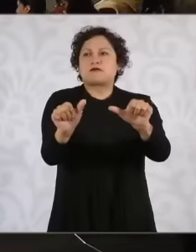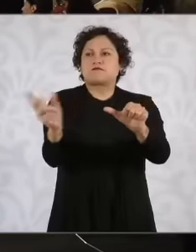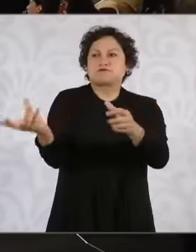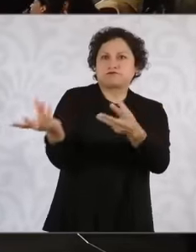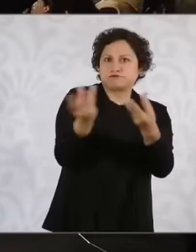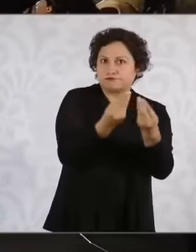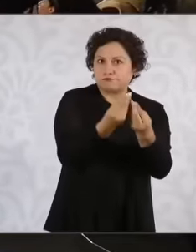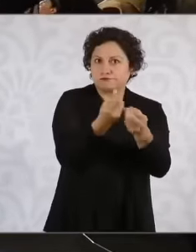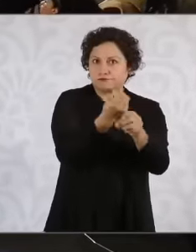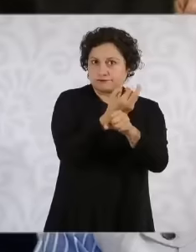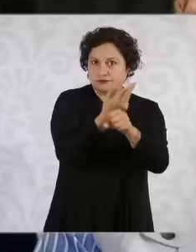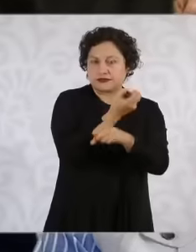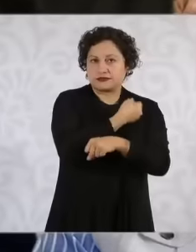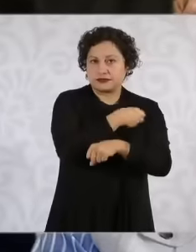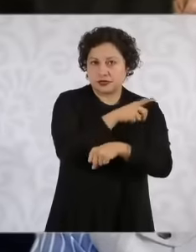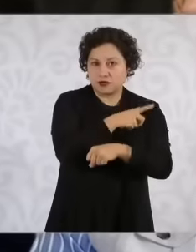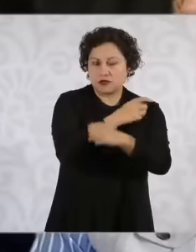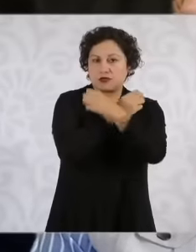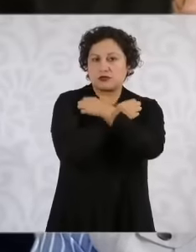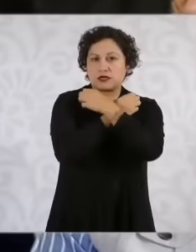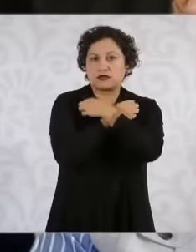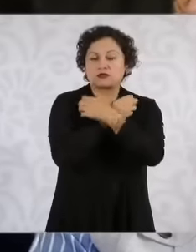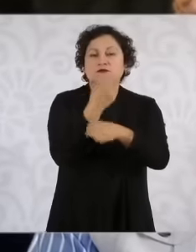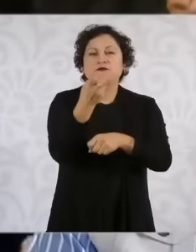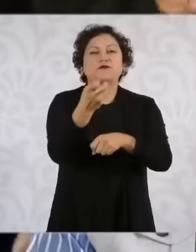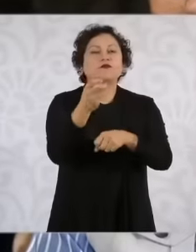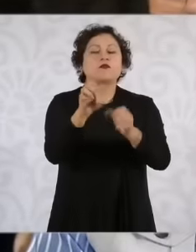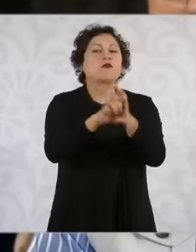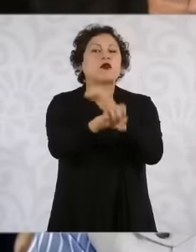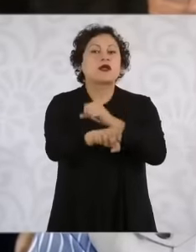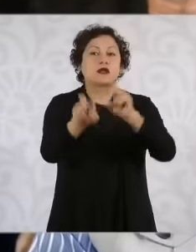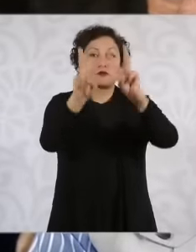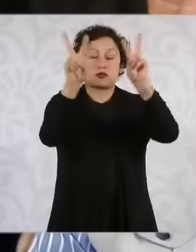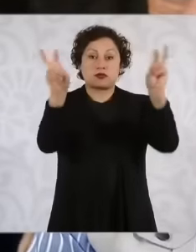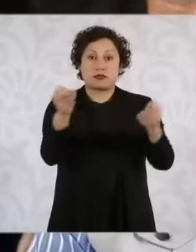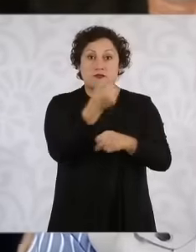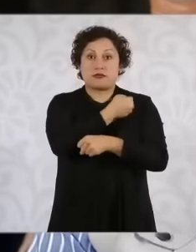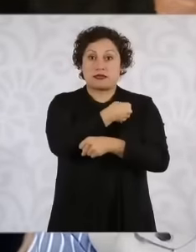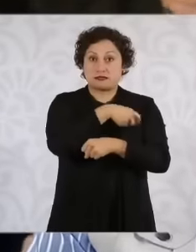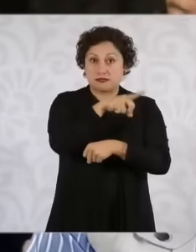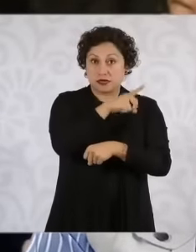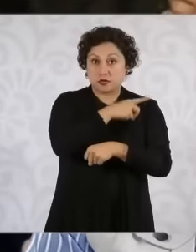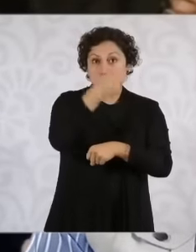Mental Health because in the issue of health and education because last week there was a